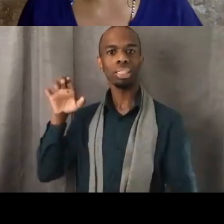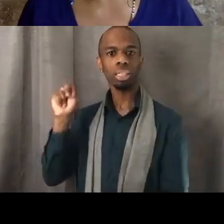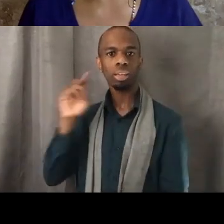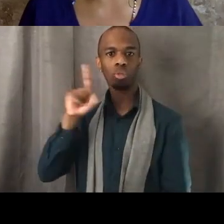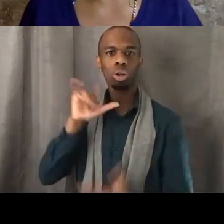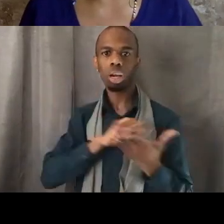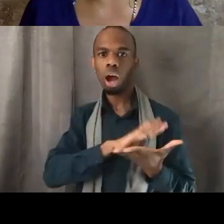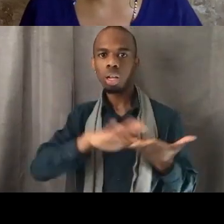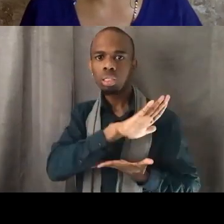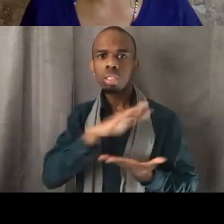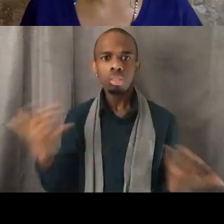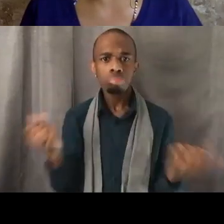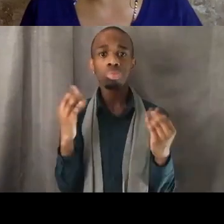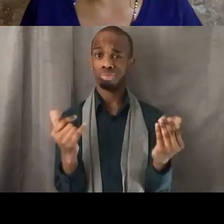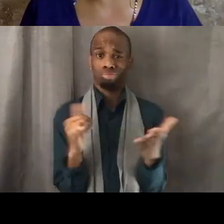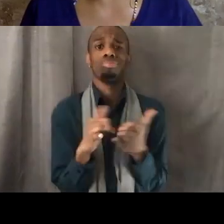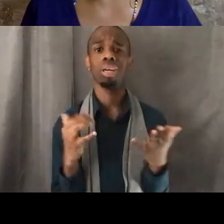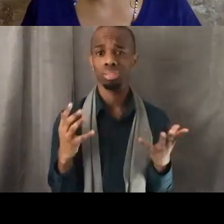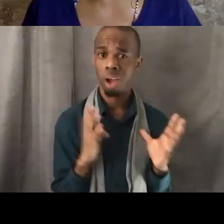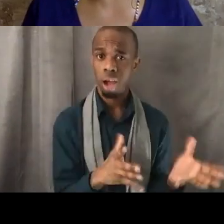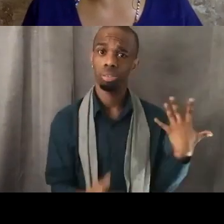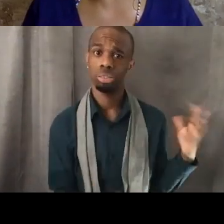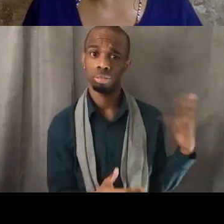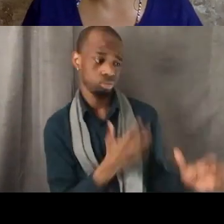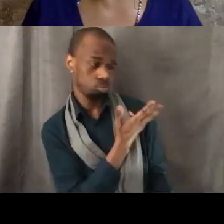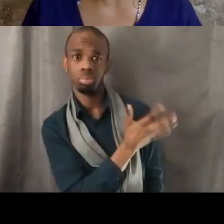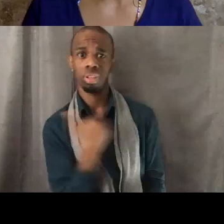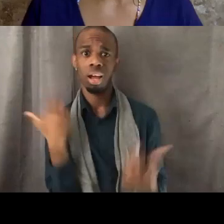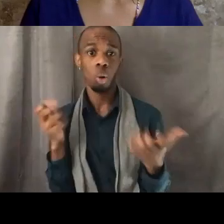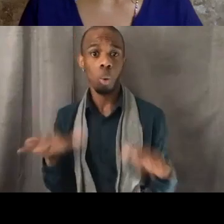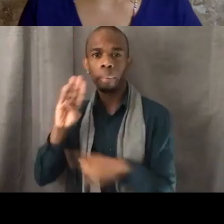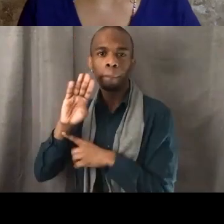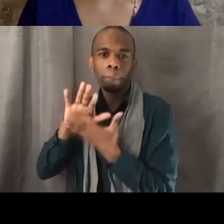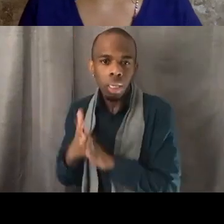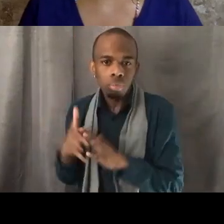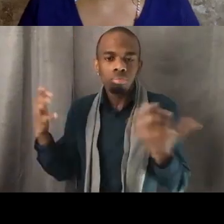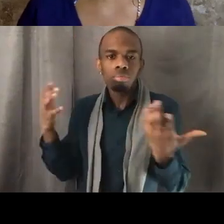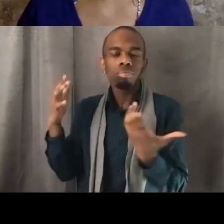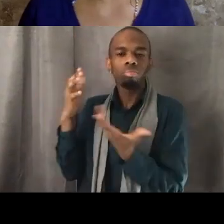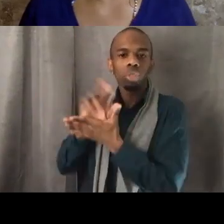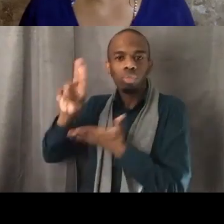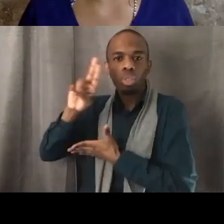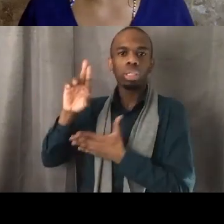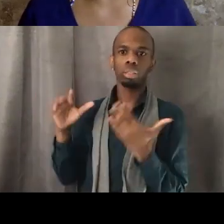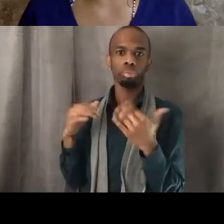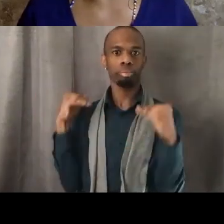And so that's fine, I don't really wanna be a university administrator anyway, but we do want it to be an authentic